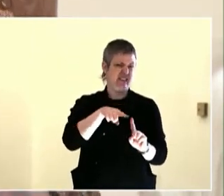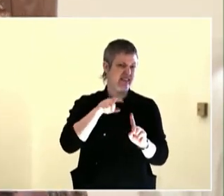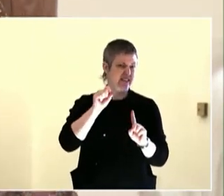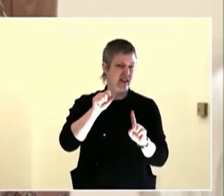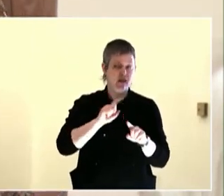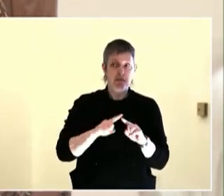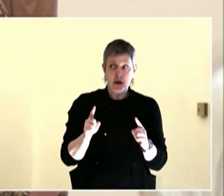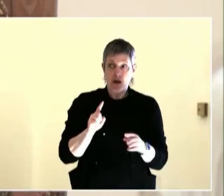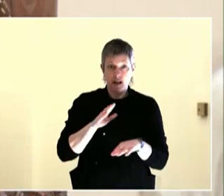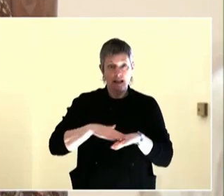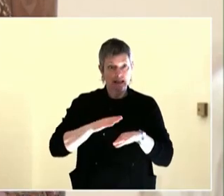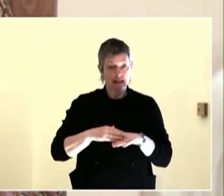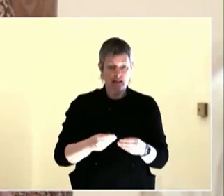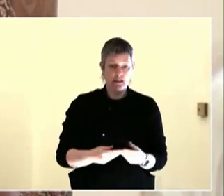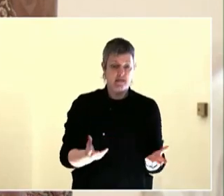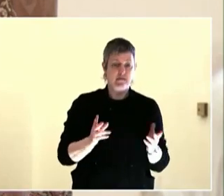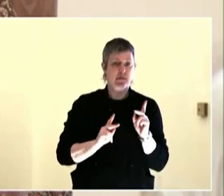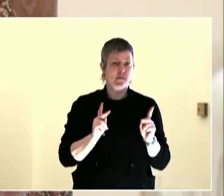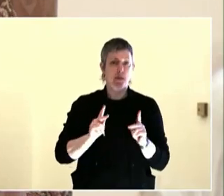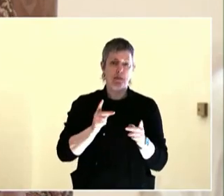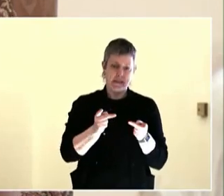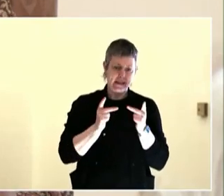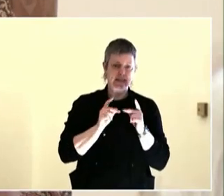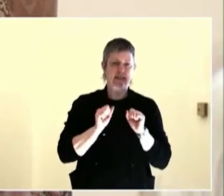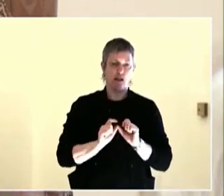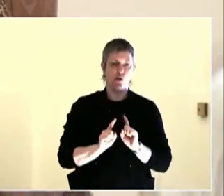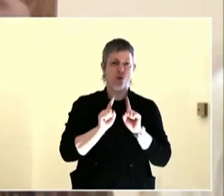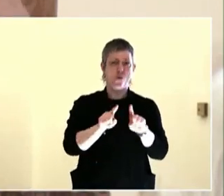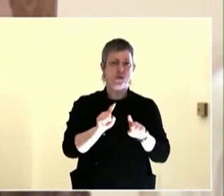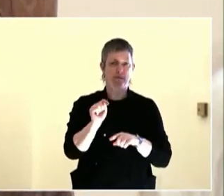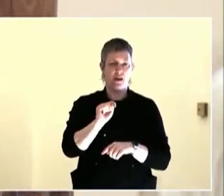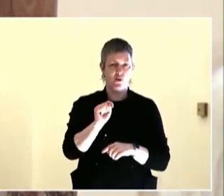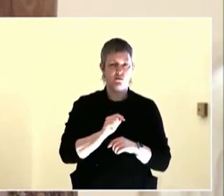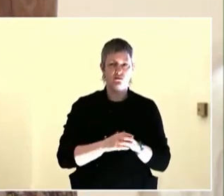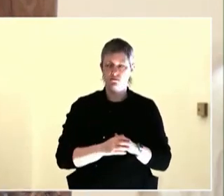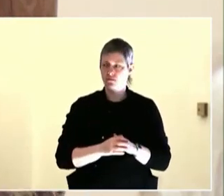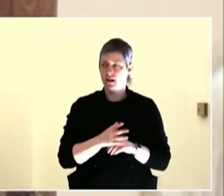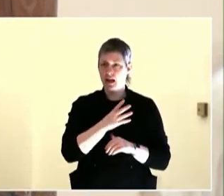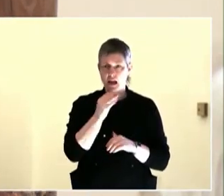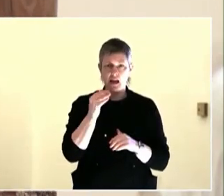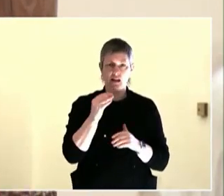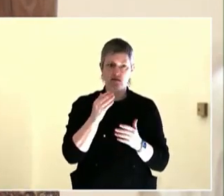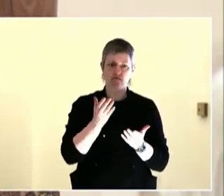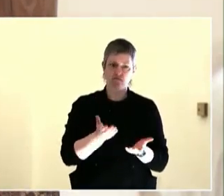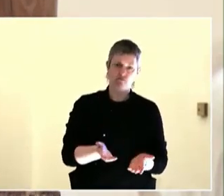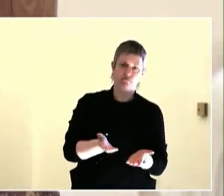100 -- over 200 people at the meeting. So 8 to 200.